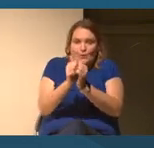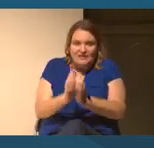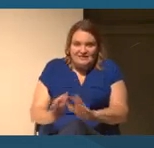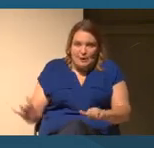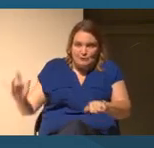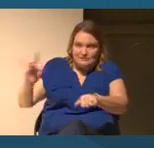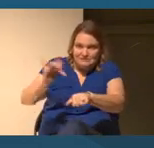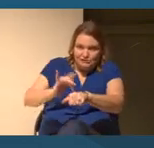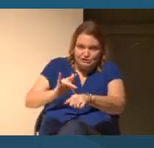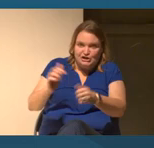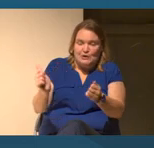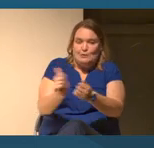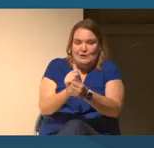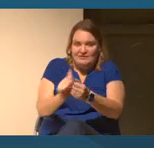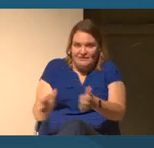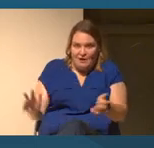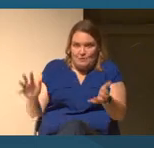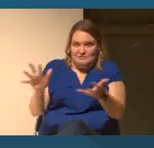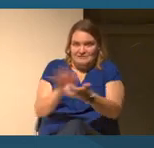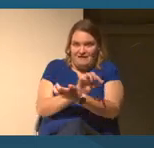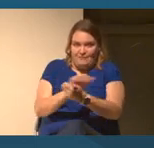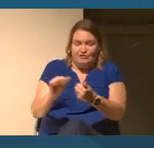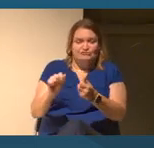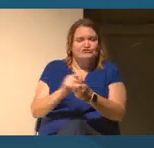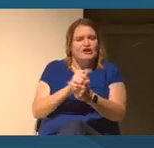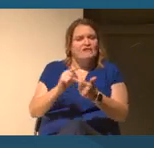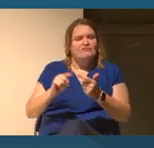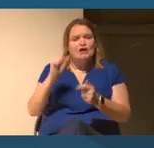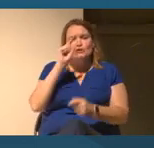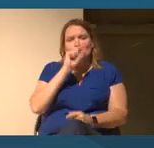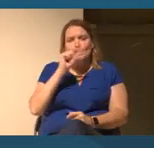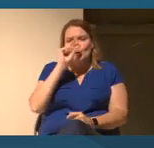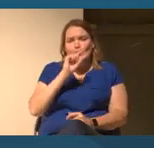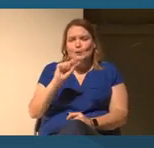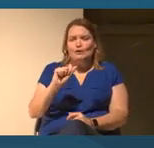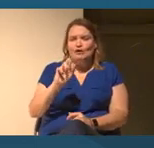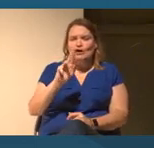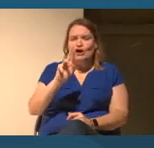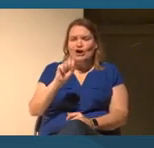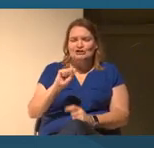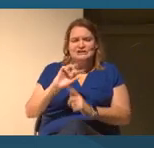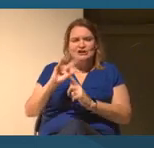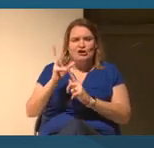And then Google Arts and Culture came in to begin that partnership with the museum to...